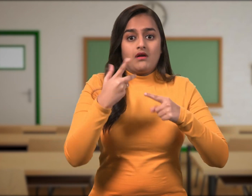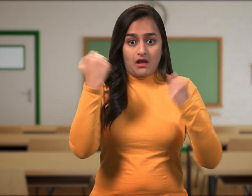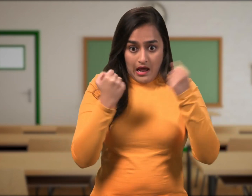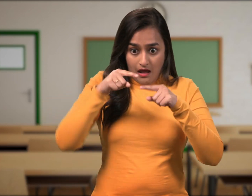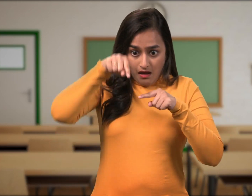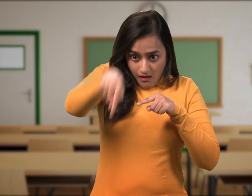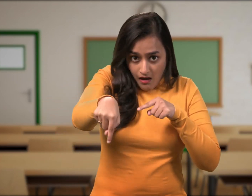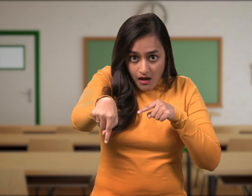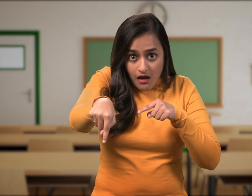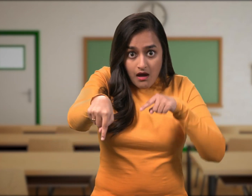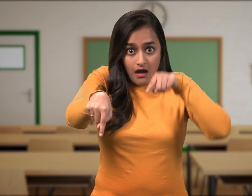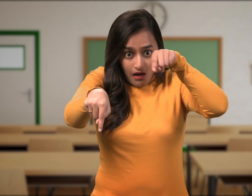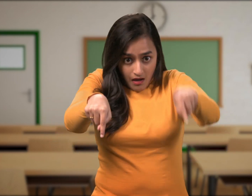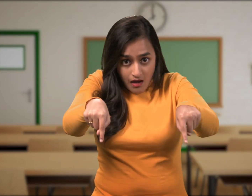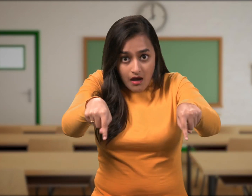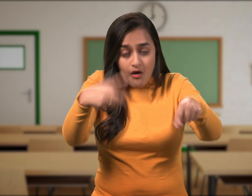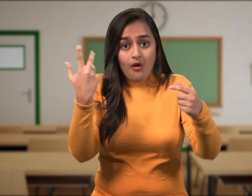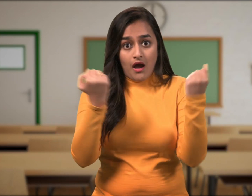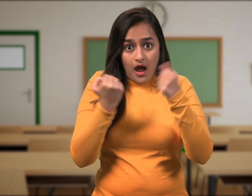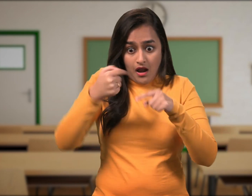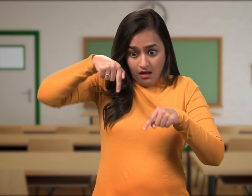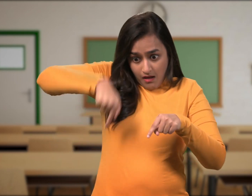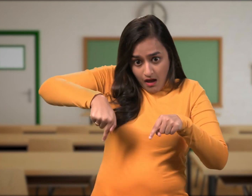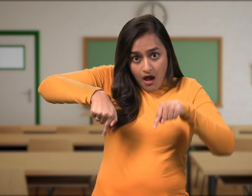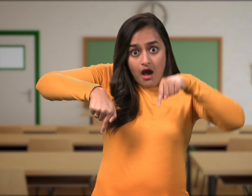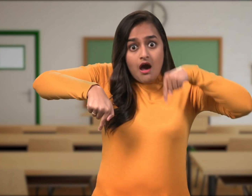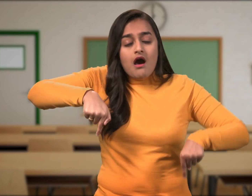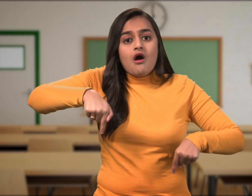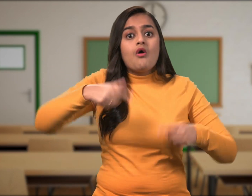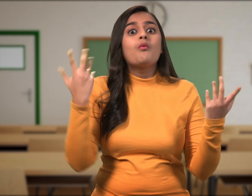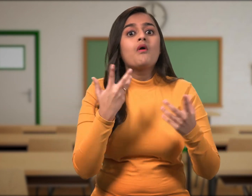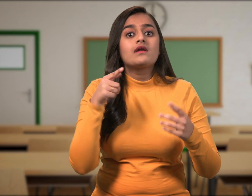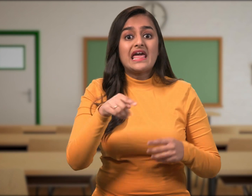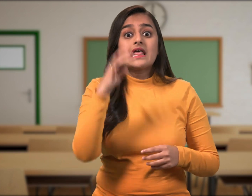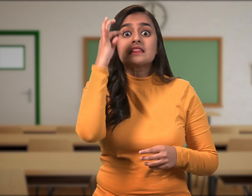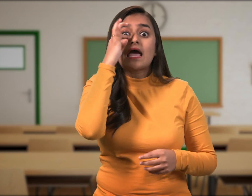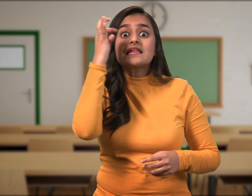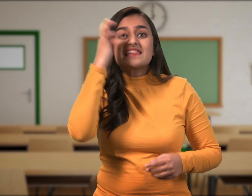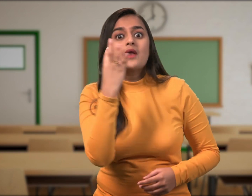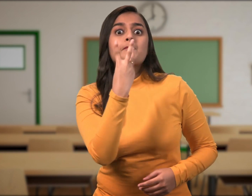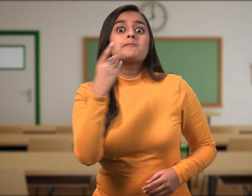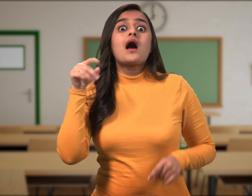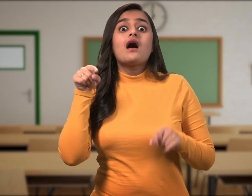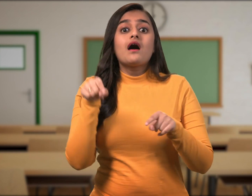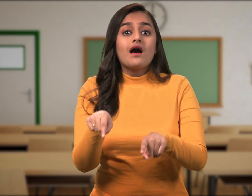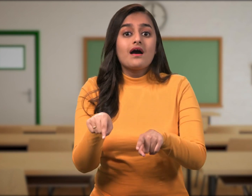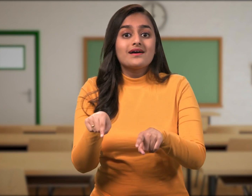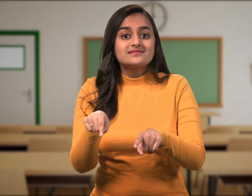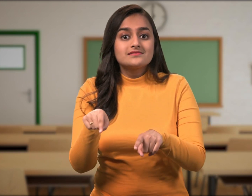Options – (a) Front Left (b) Front Right (c) Back Left (d) Back Right This question was for 99 marks.